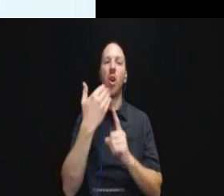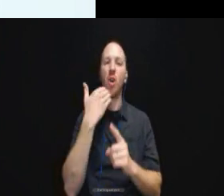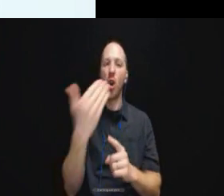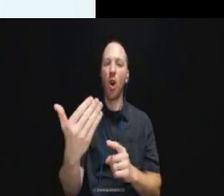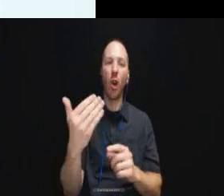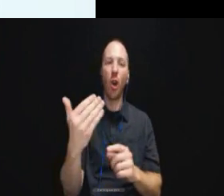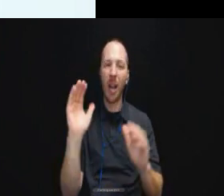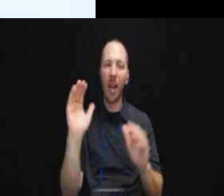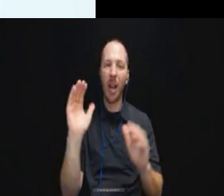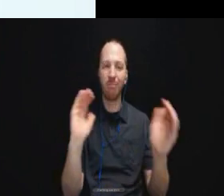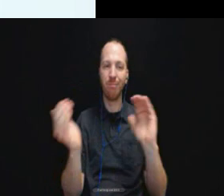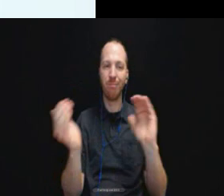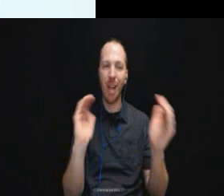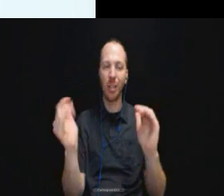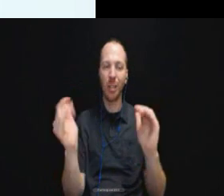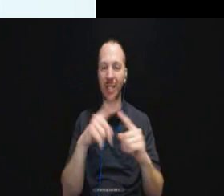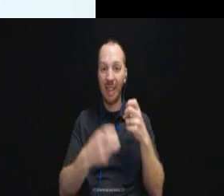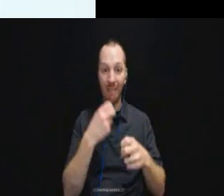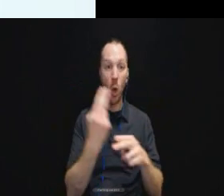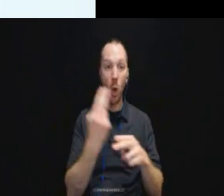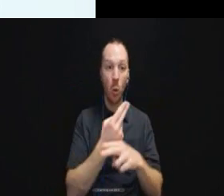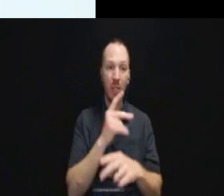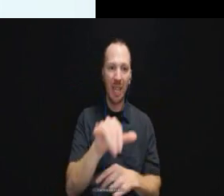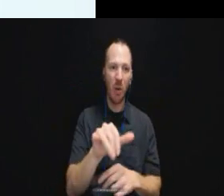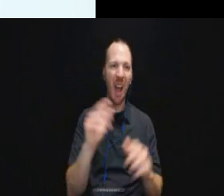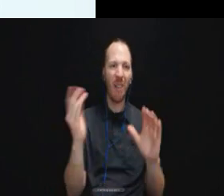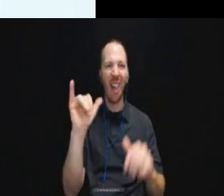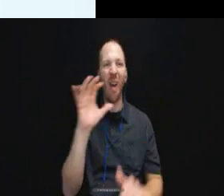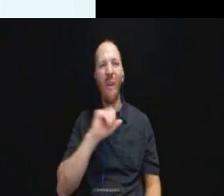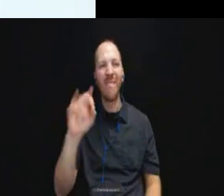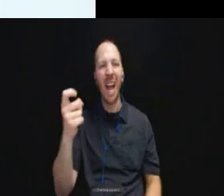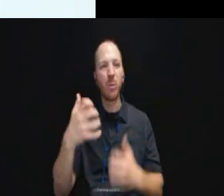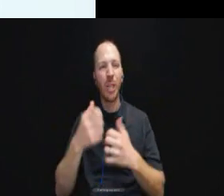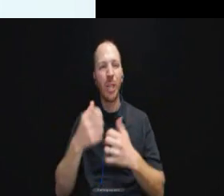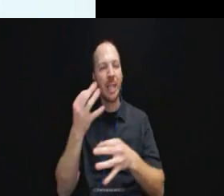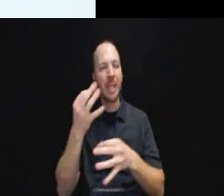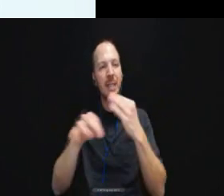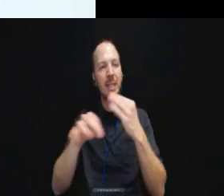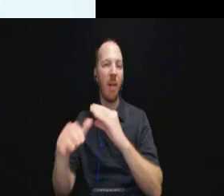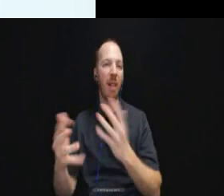difficulty of using TTY.